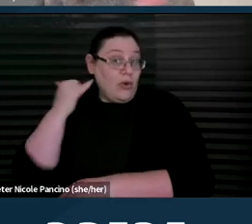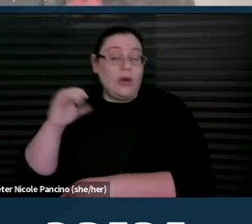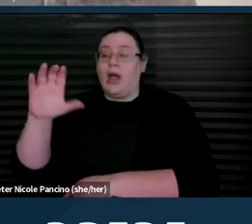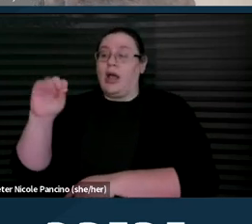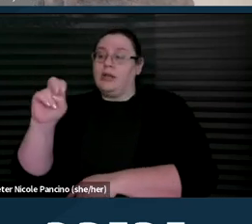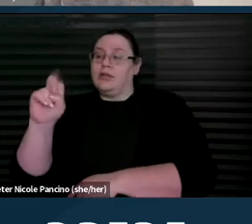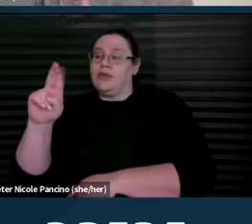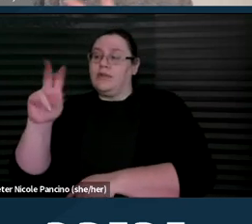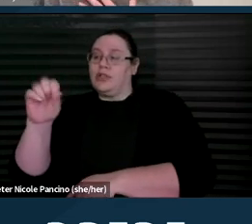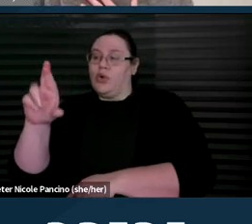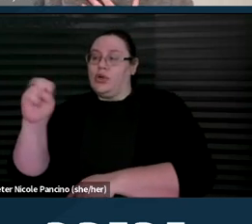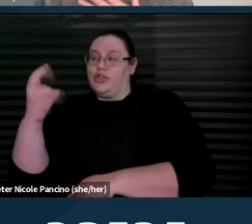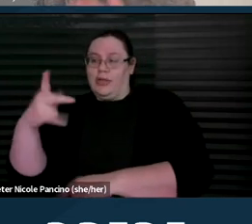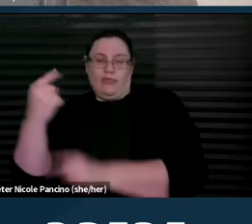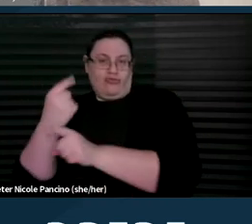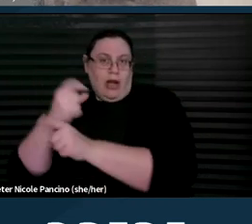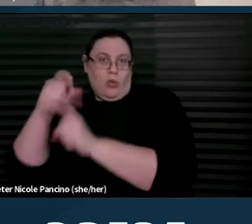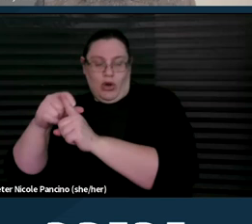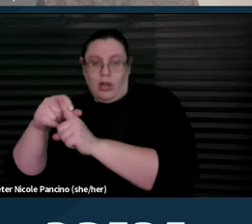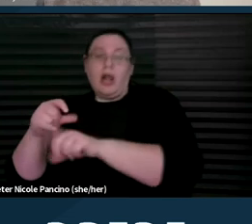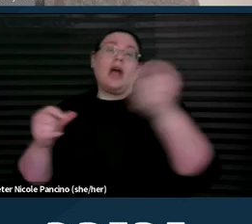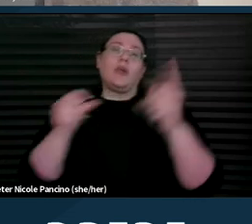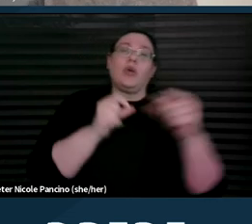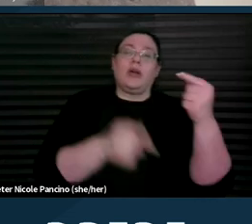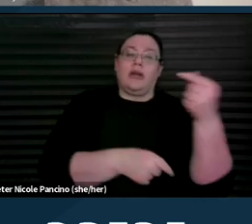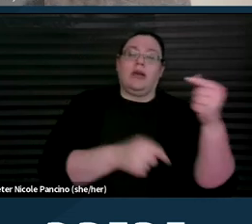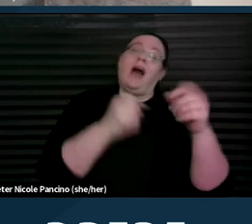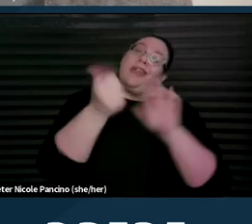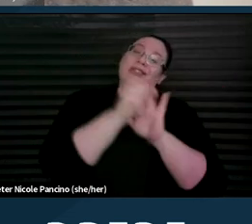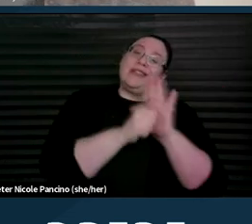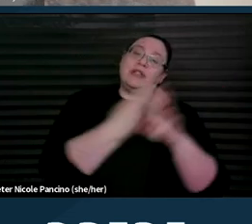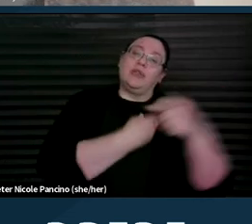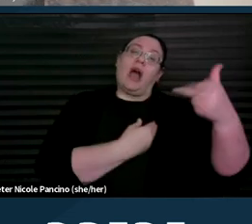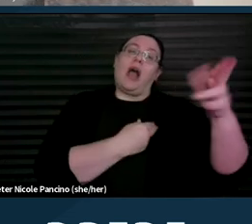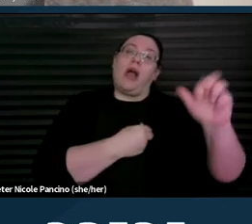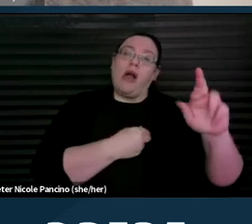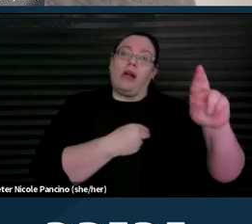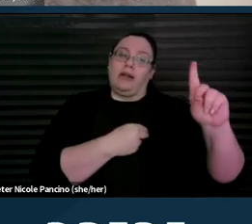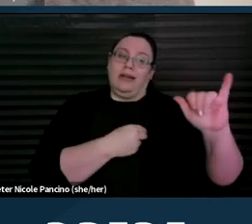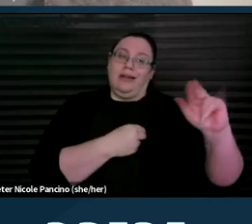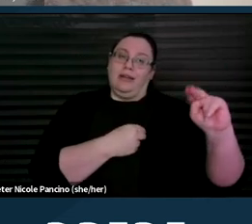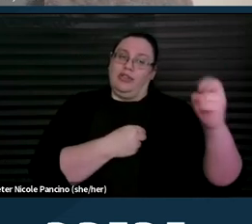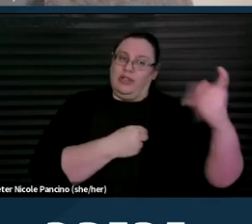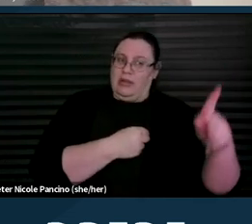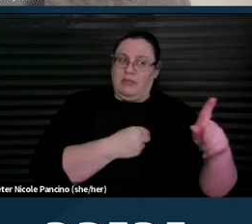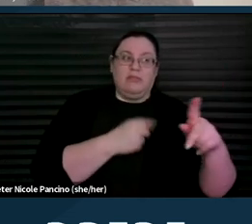in other states, they use guardianship as the correct term. But 84 states mandate